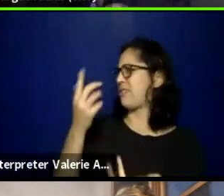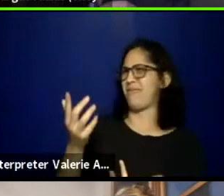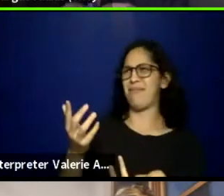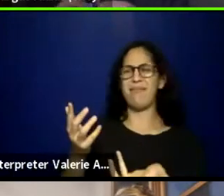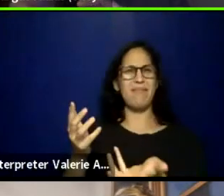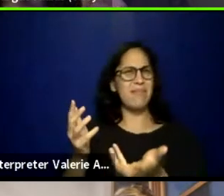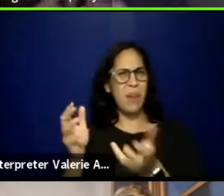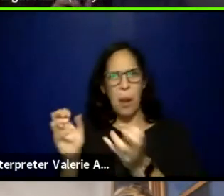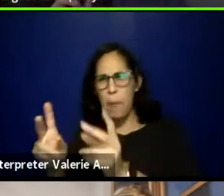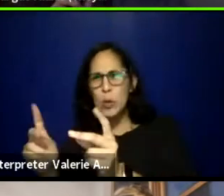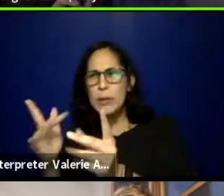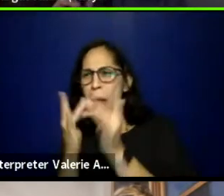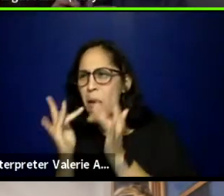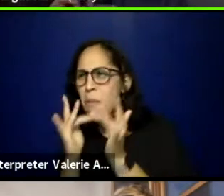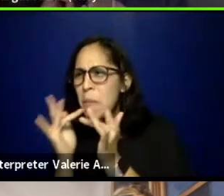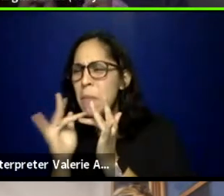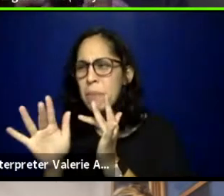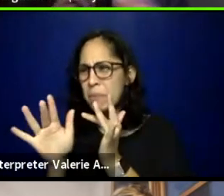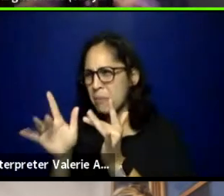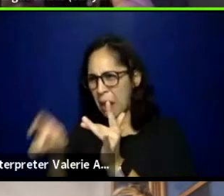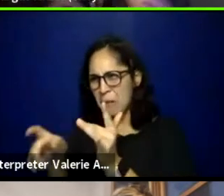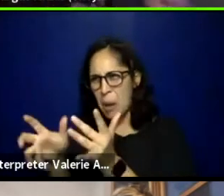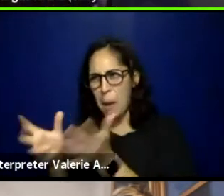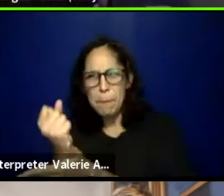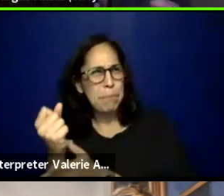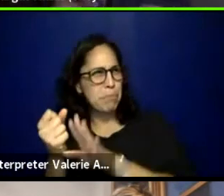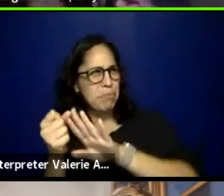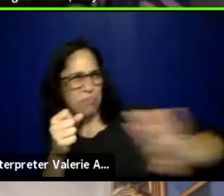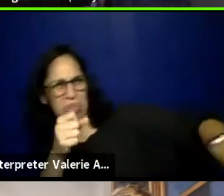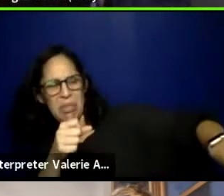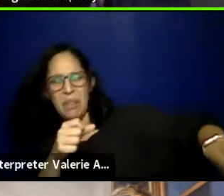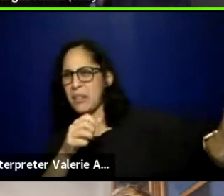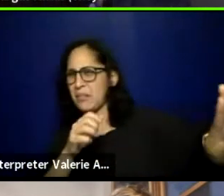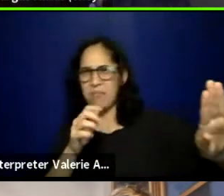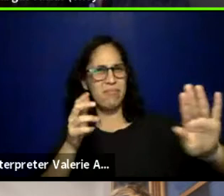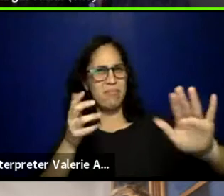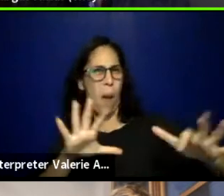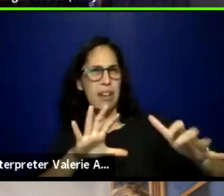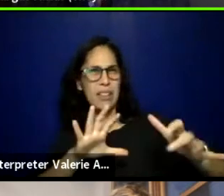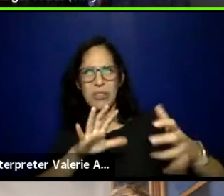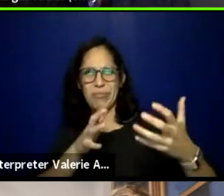to get like a little crumb or some sort of like small commission or this or that.